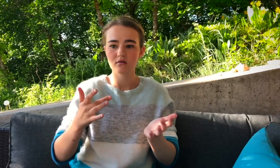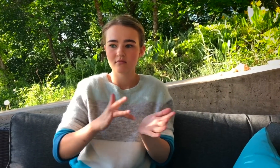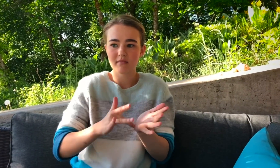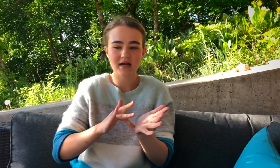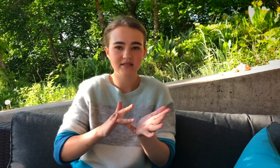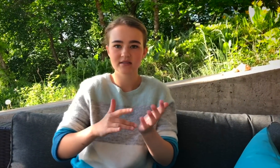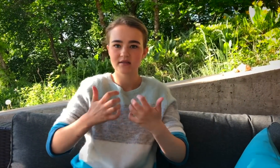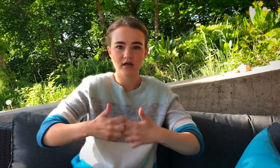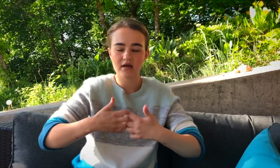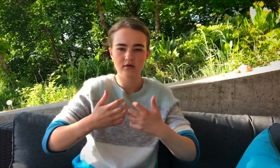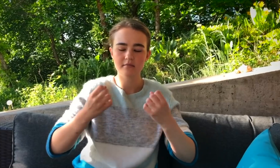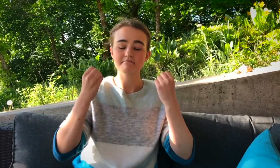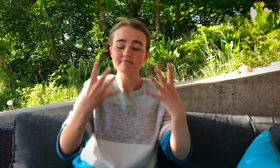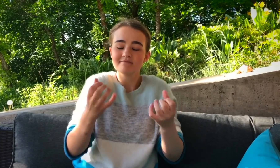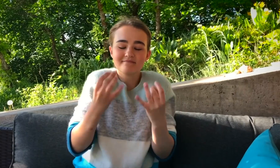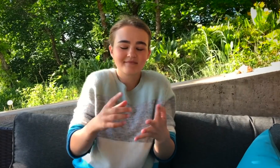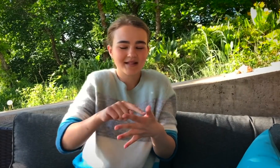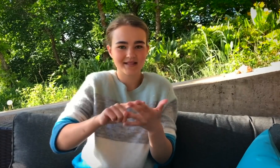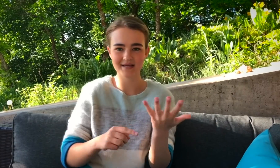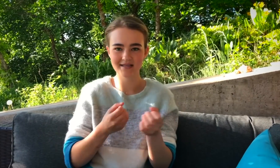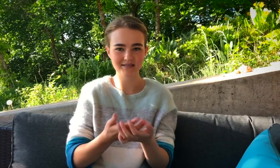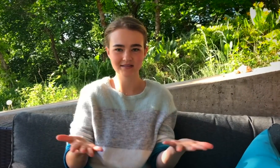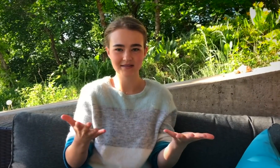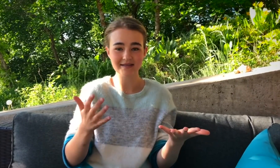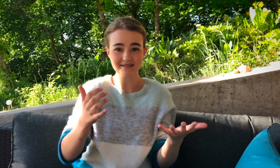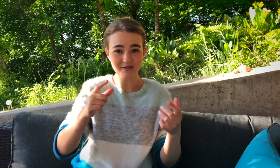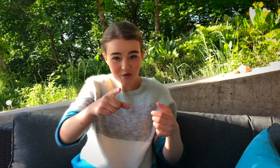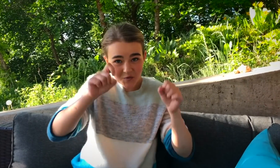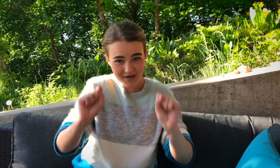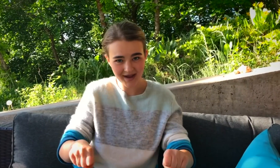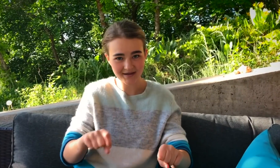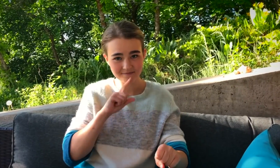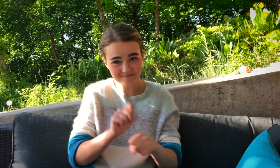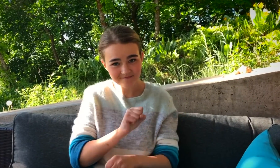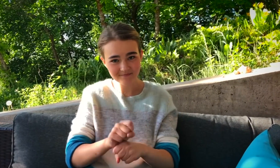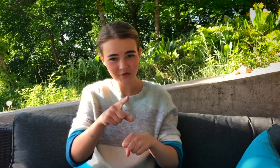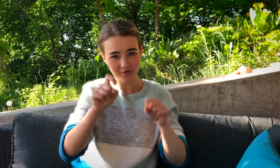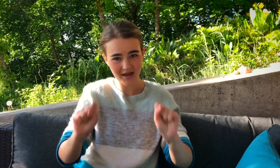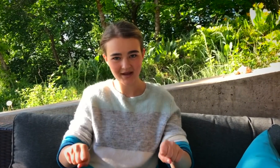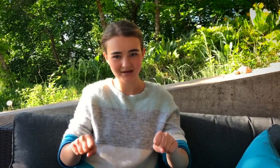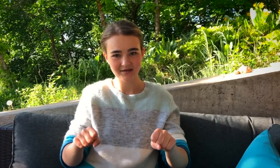MEDICINE, ANYTHING, YOU CAN DO IT!